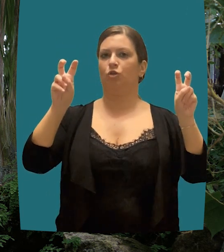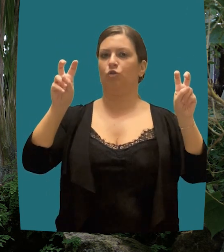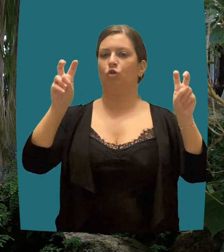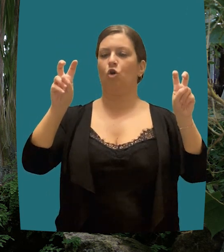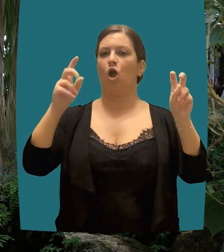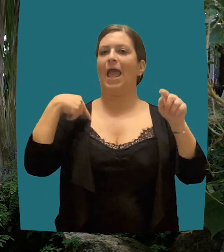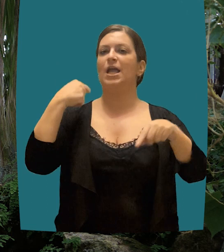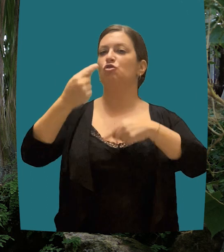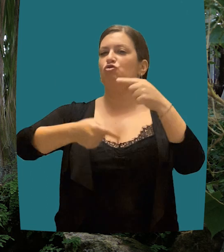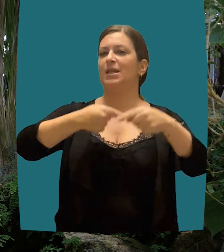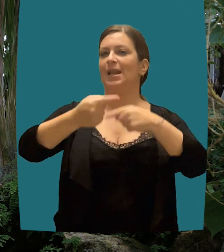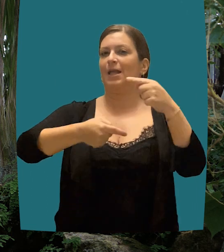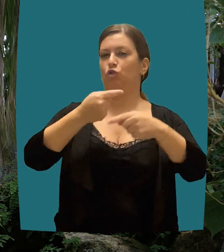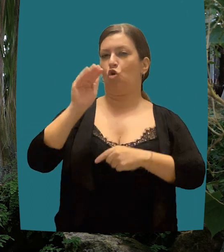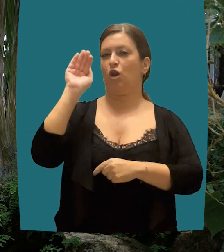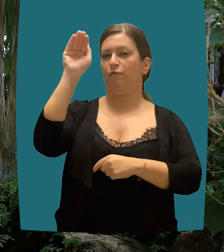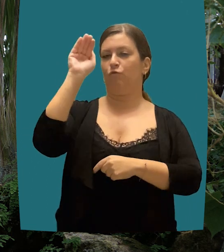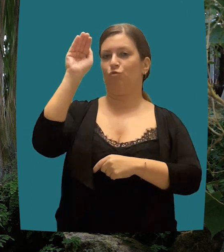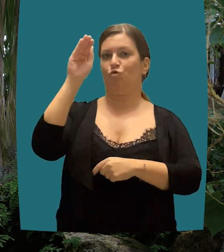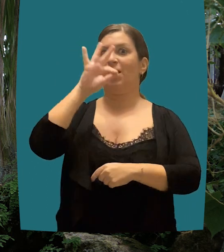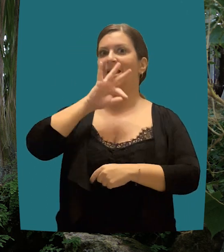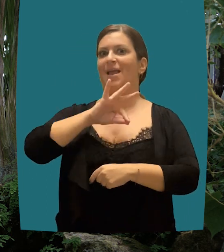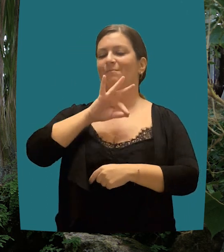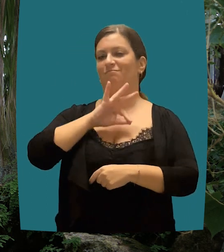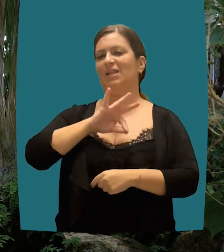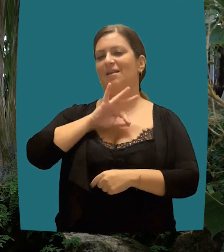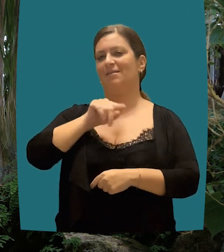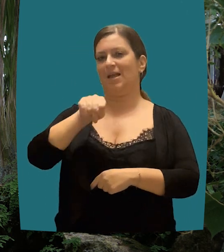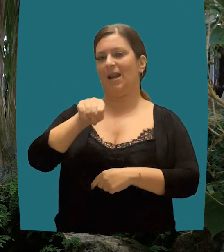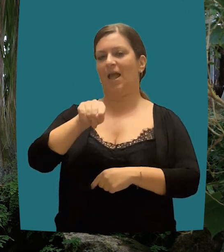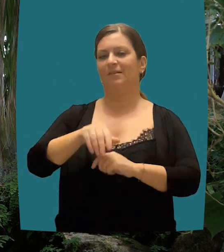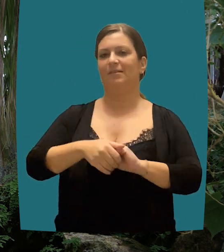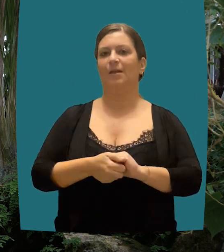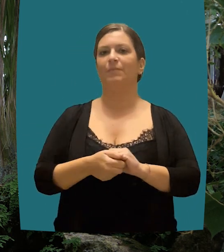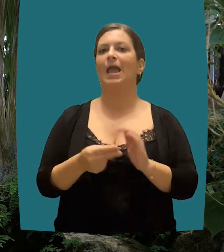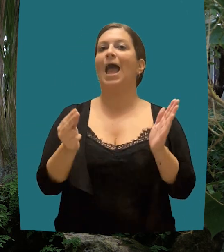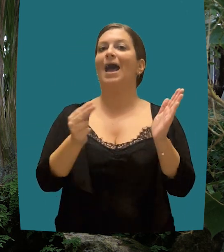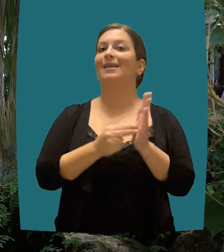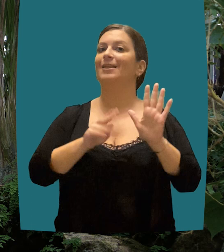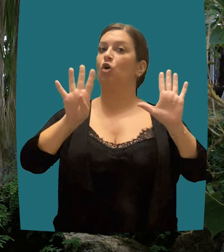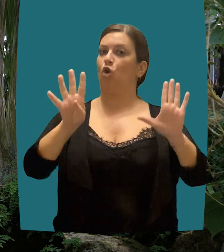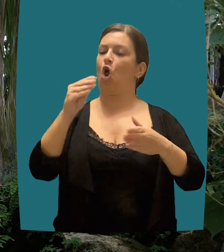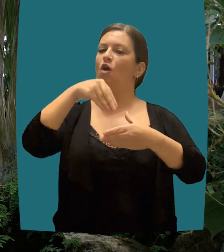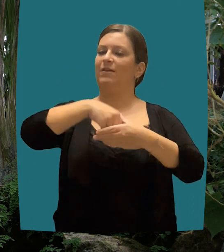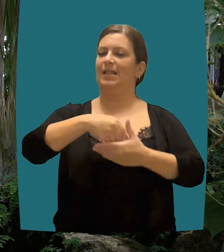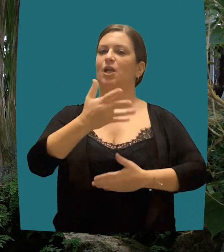particularly in relation to the exercise of business activity. In fact, Article 41, paragraph 2, stipulates